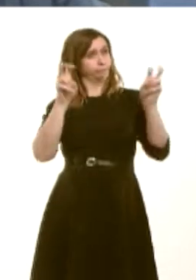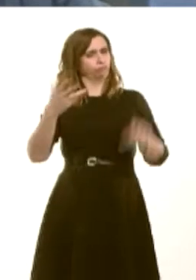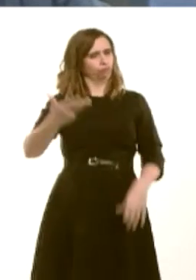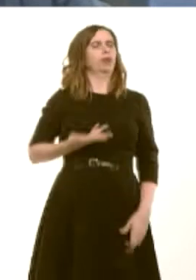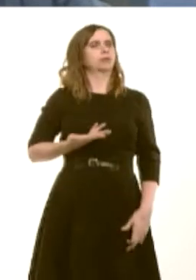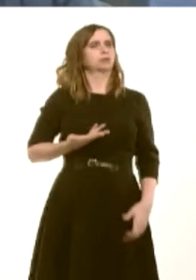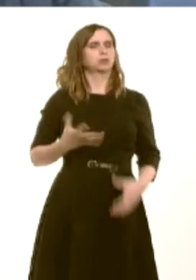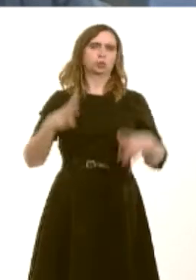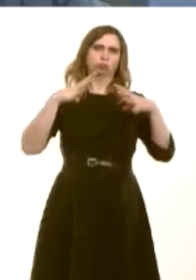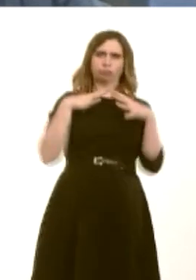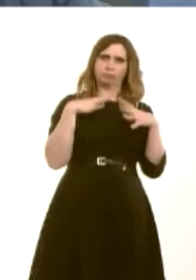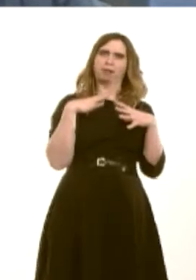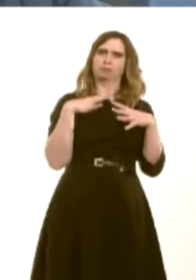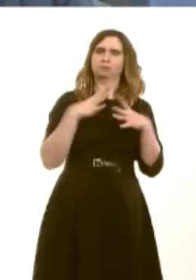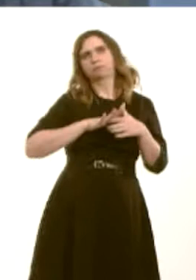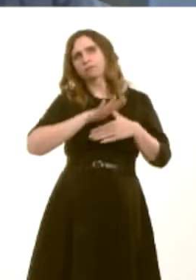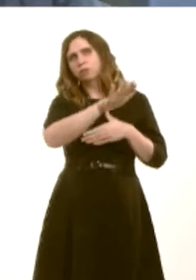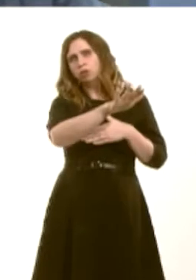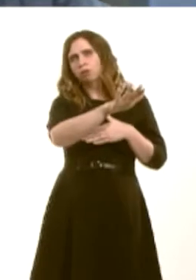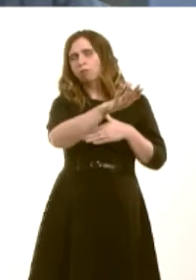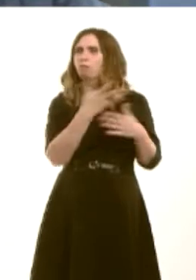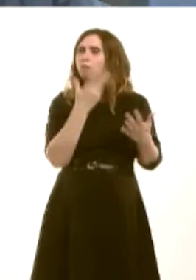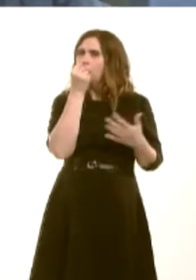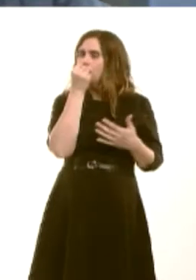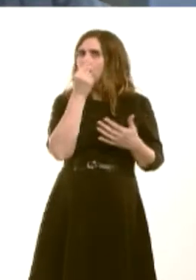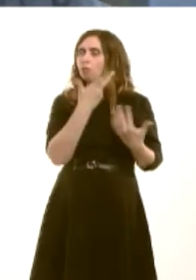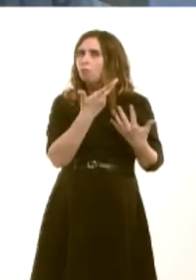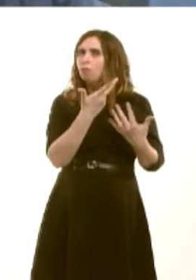for carers in the future, as was a commitment of the Welsh Conservatives in our manifesto